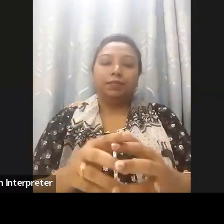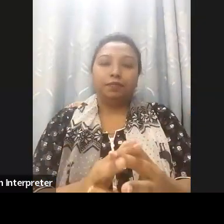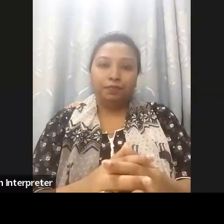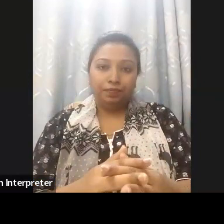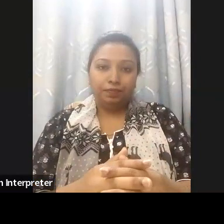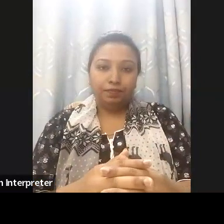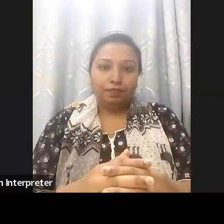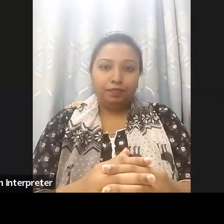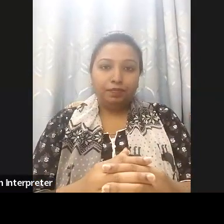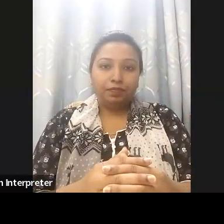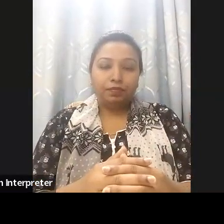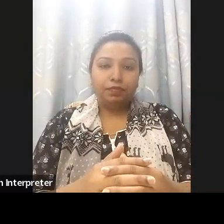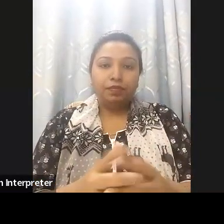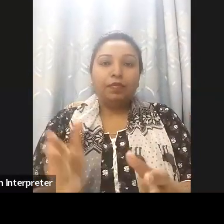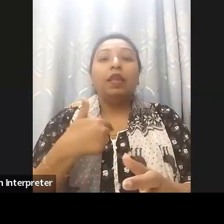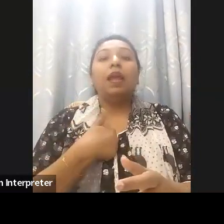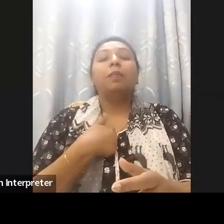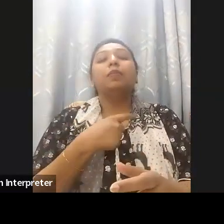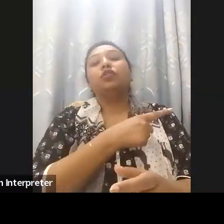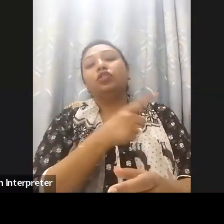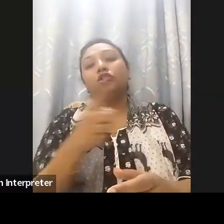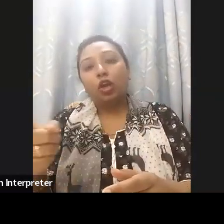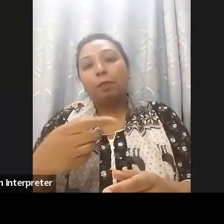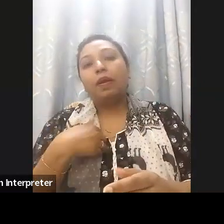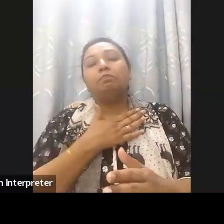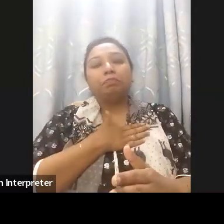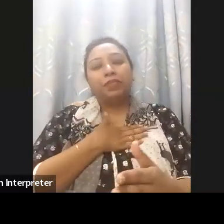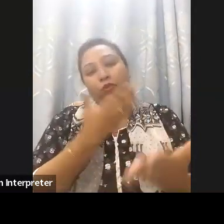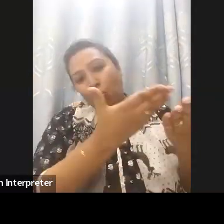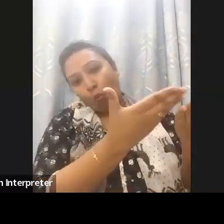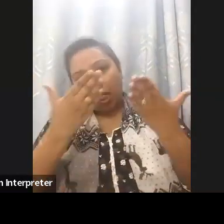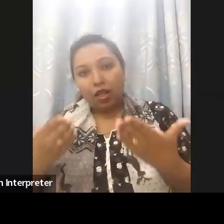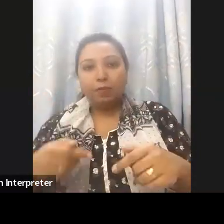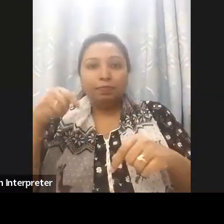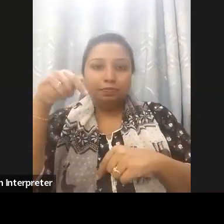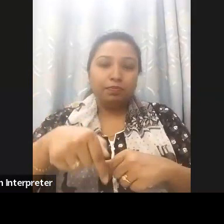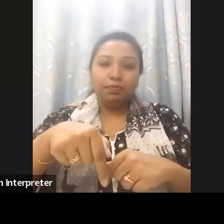extremely pleased to be able to welcome those those of you that have been with us for a long